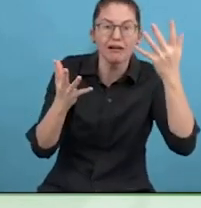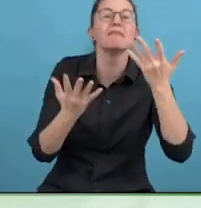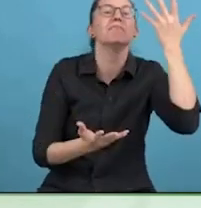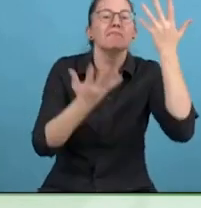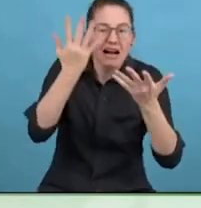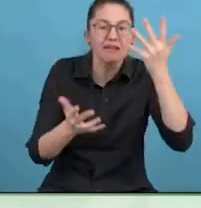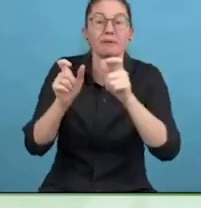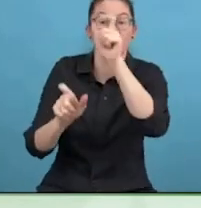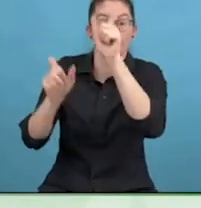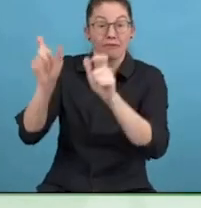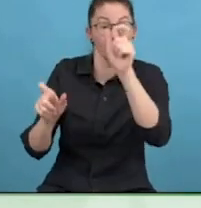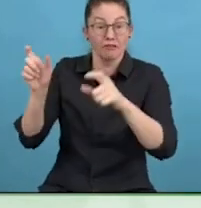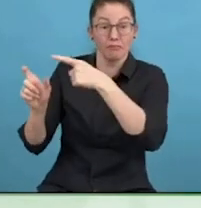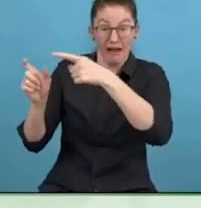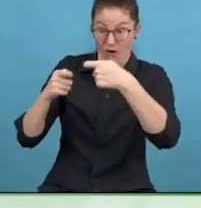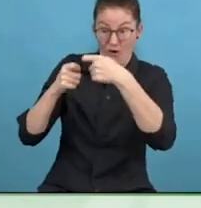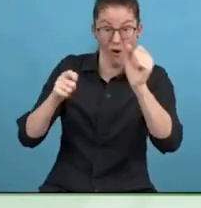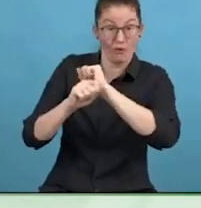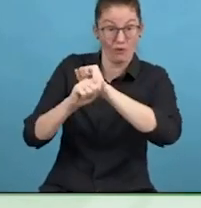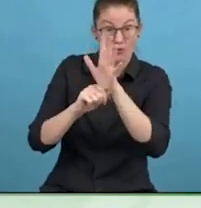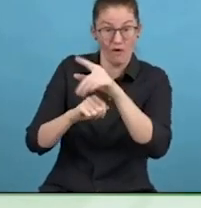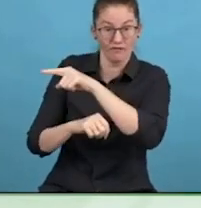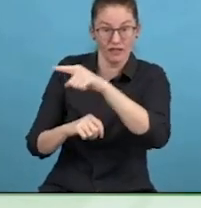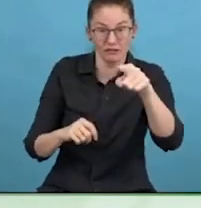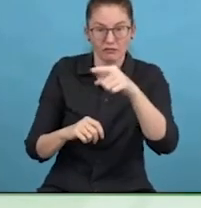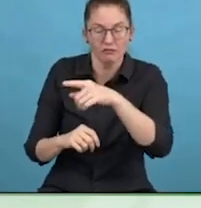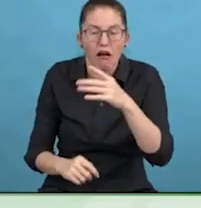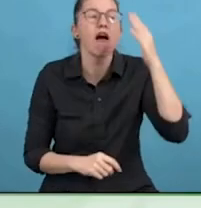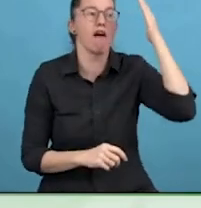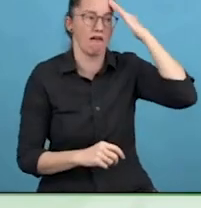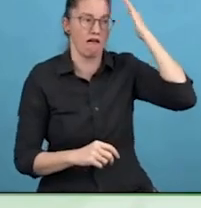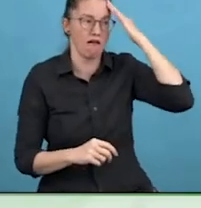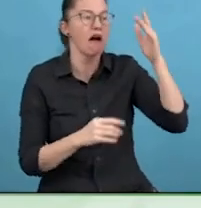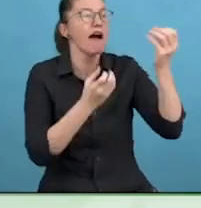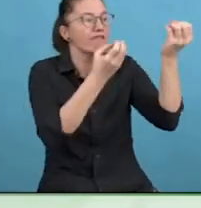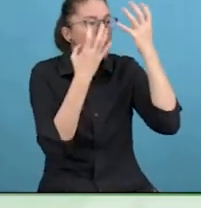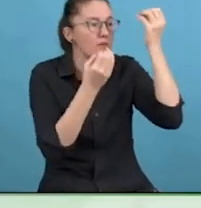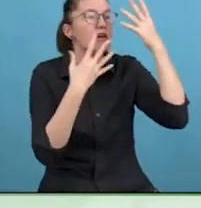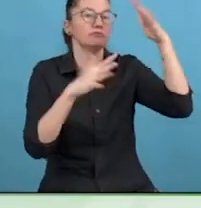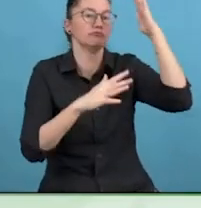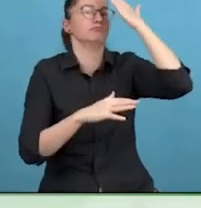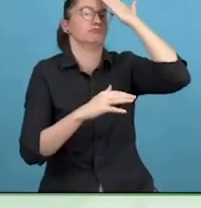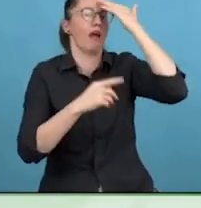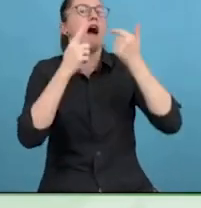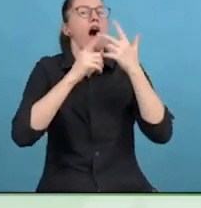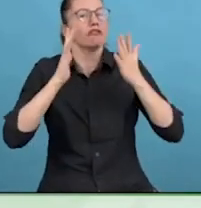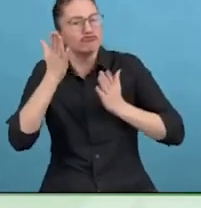The most crucial thing about it is it actually exists.